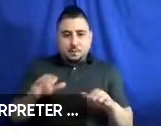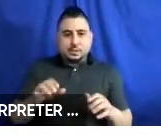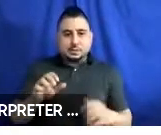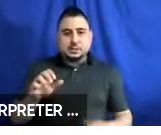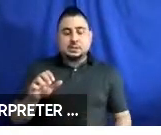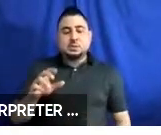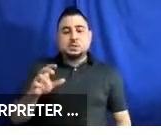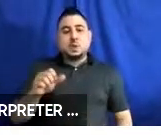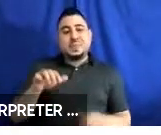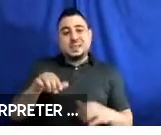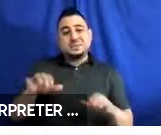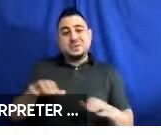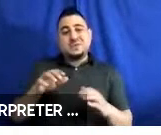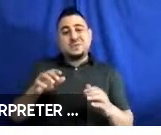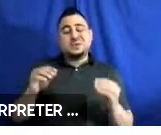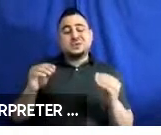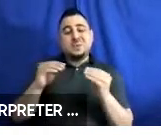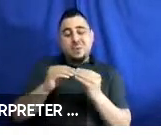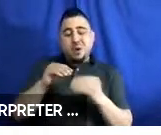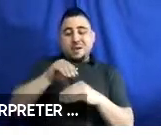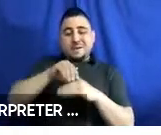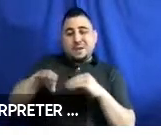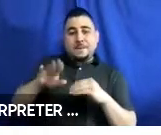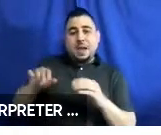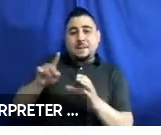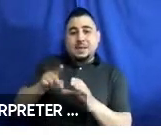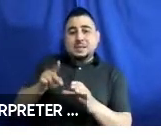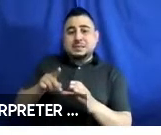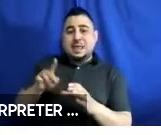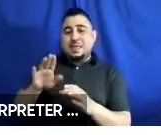And this performance was further influenced by participant’s disability and the crowding